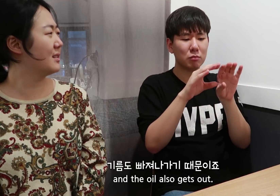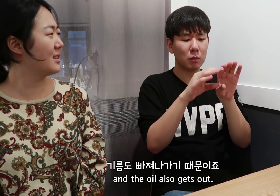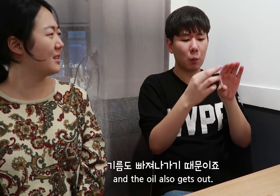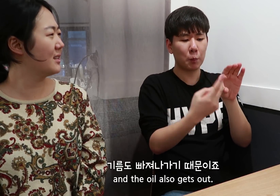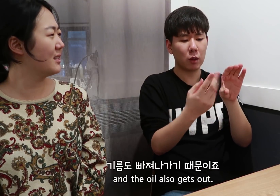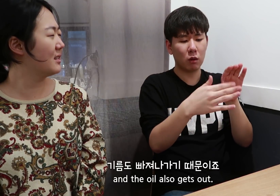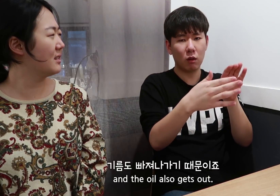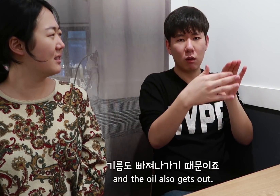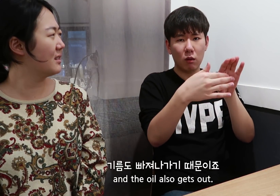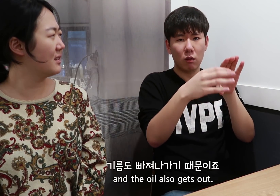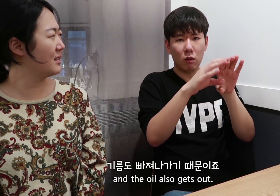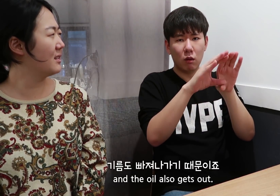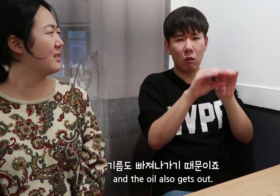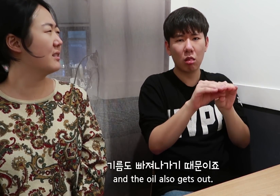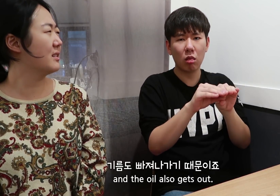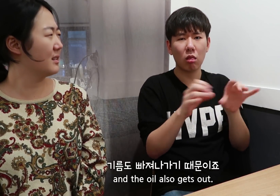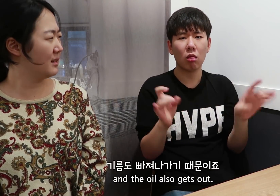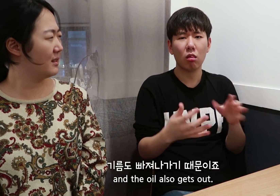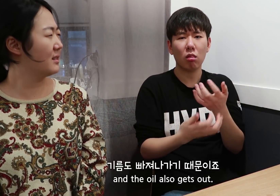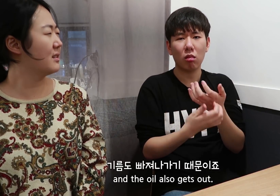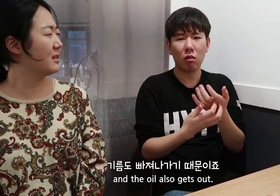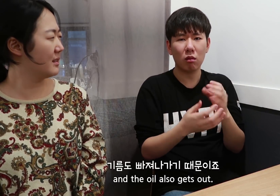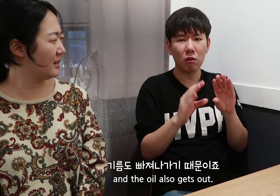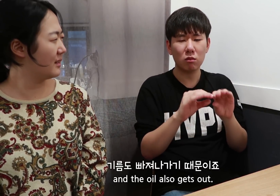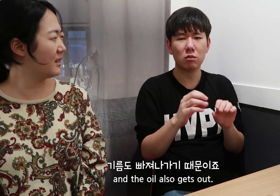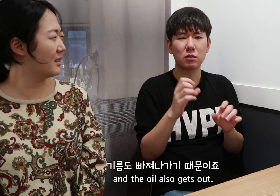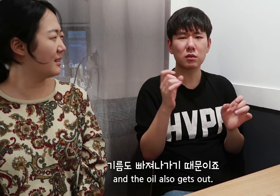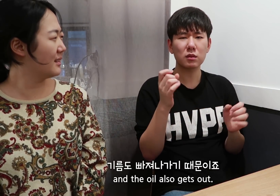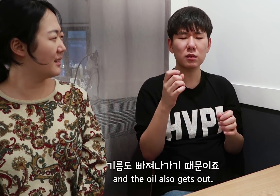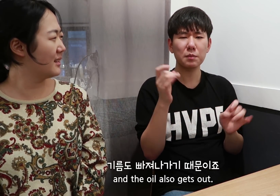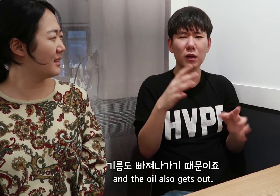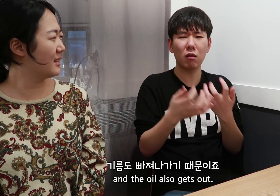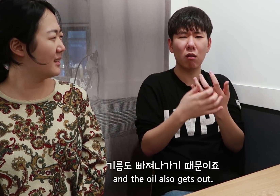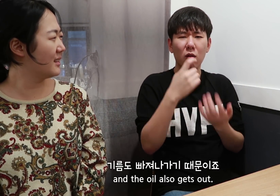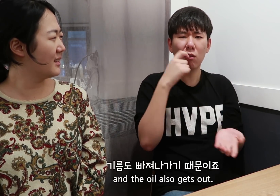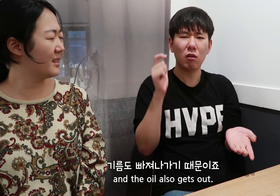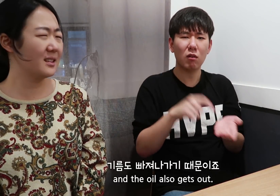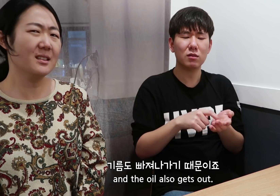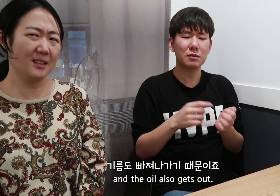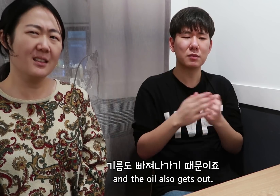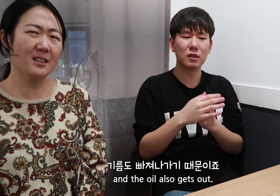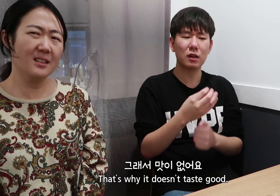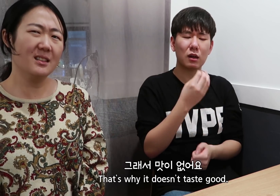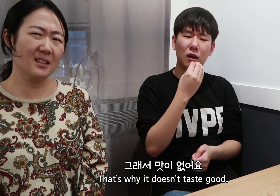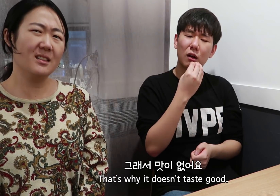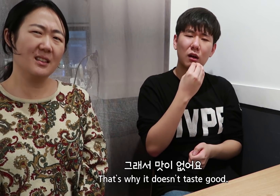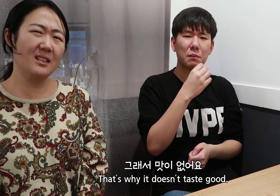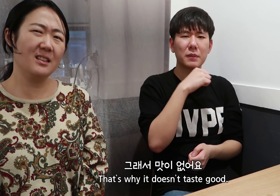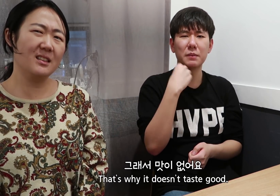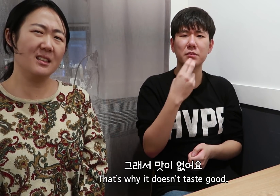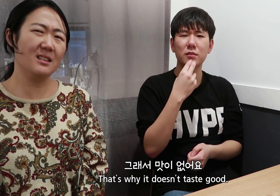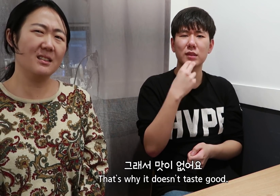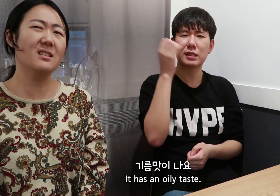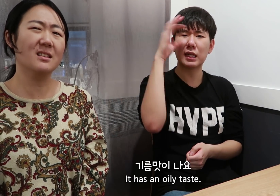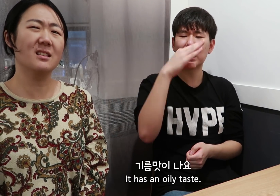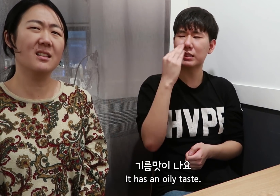and the oil also gets out. That’s why it doesn’t taste good.